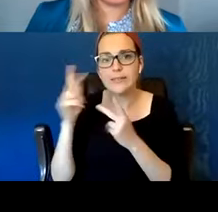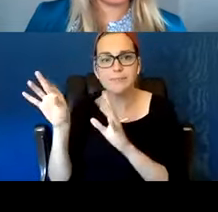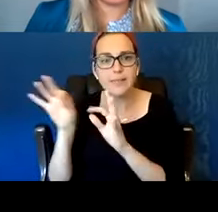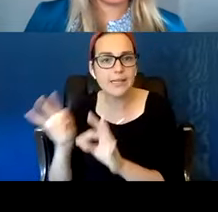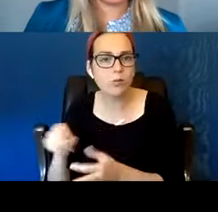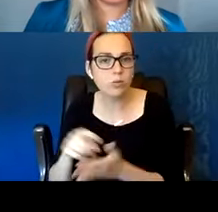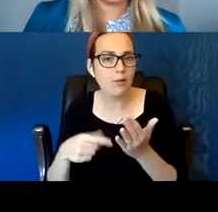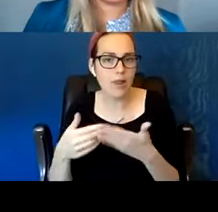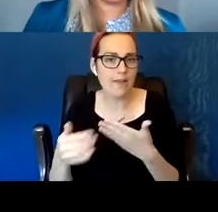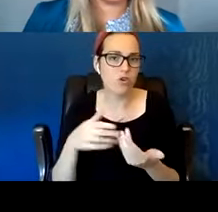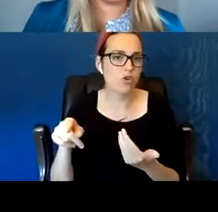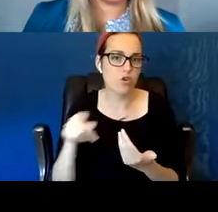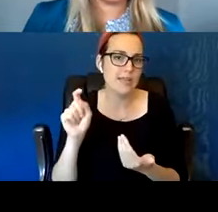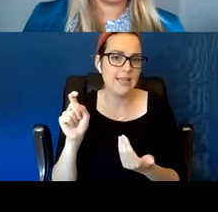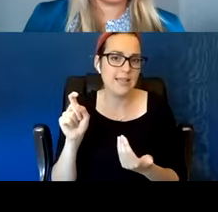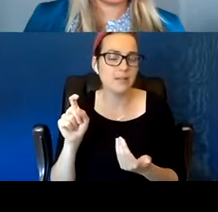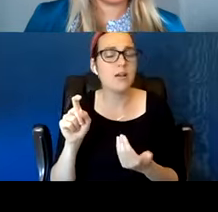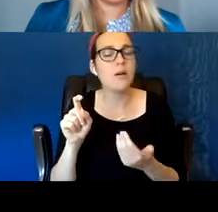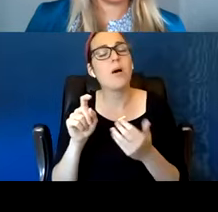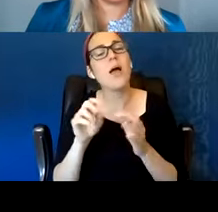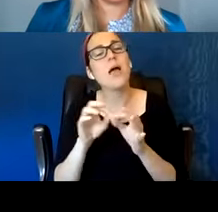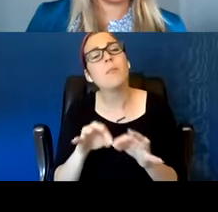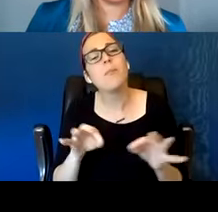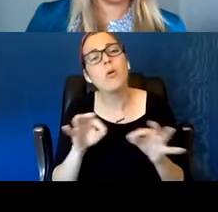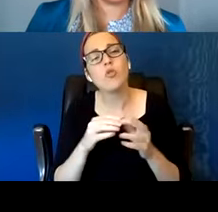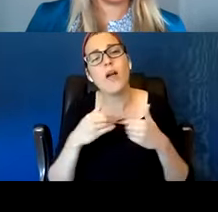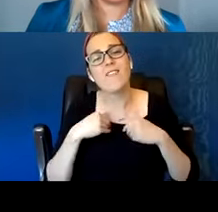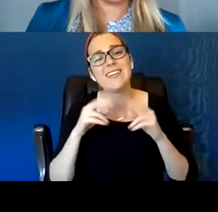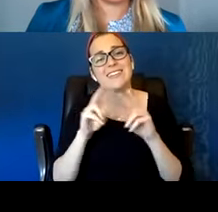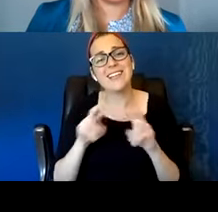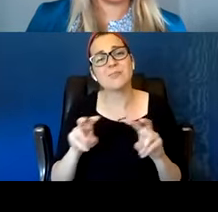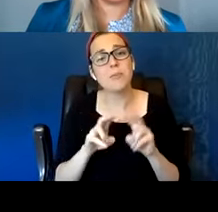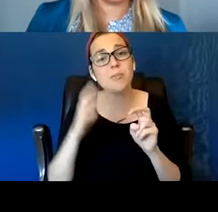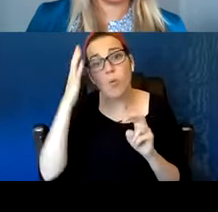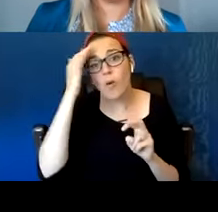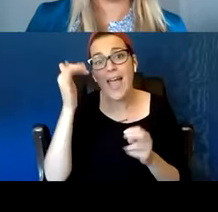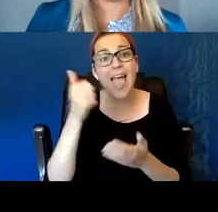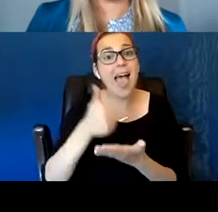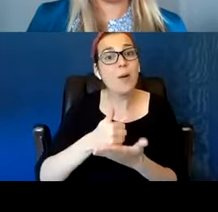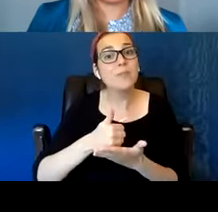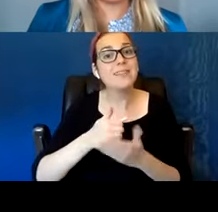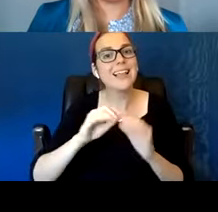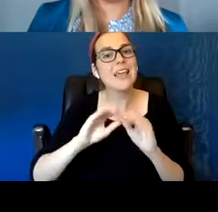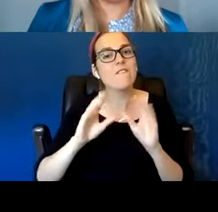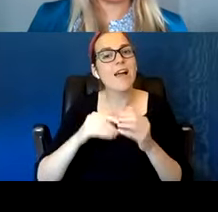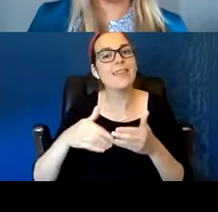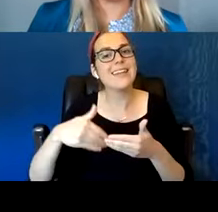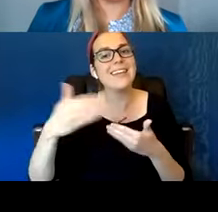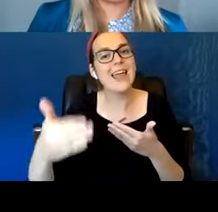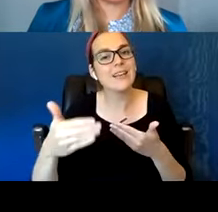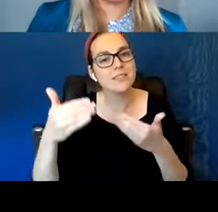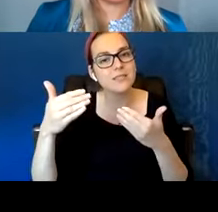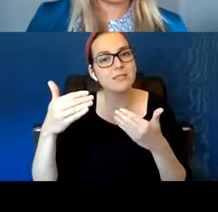Having an assessment done, gives you the clarity of your next steps and also gives you the information that you need to do